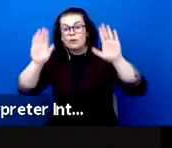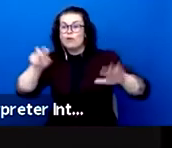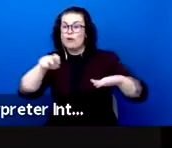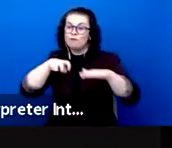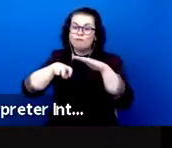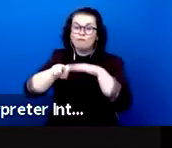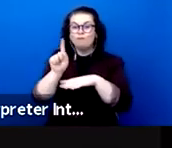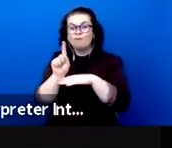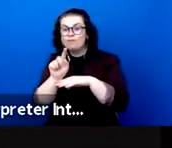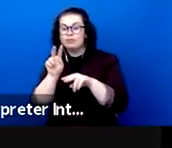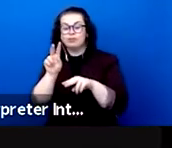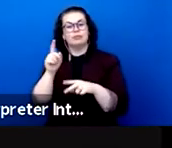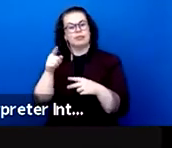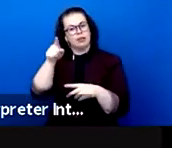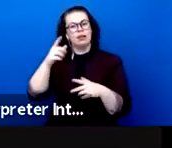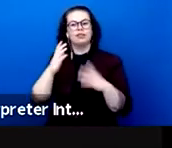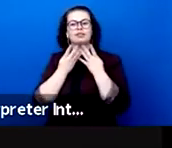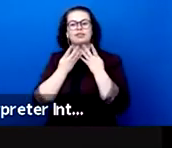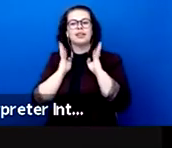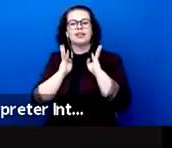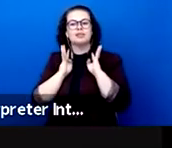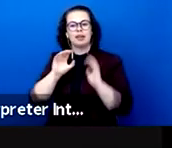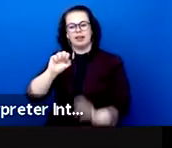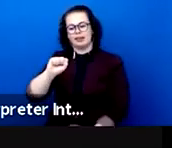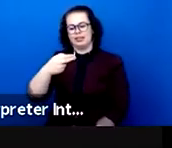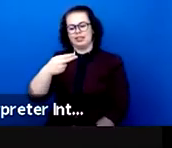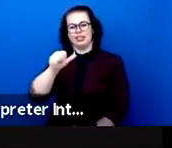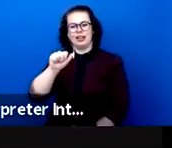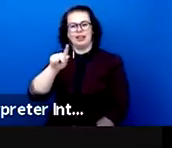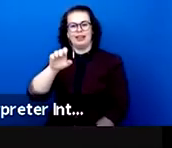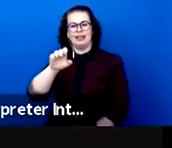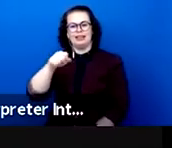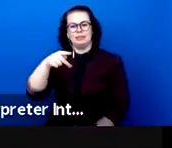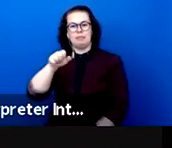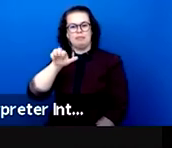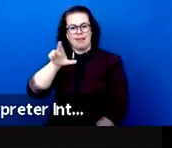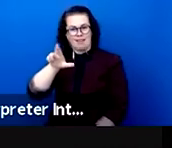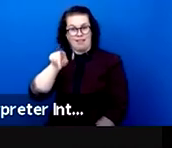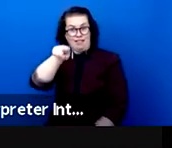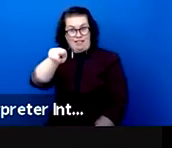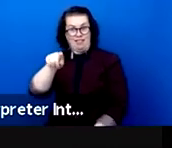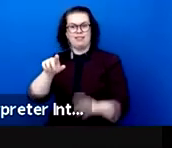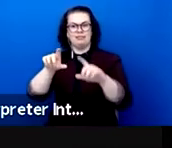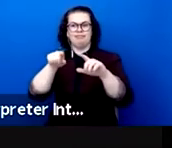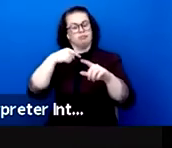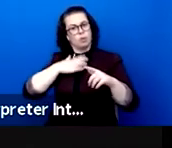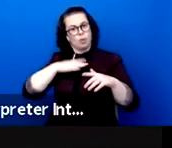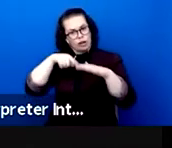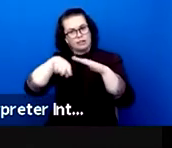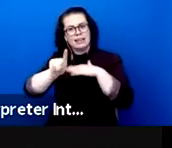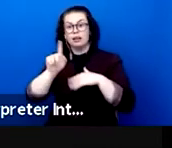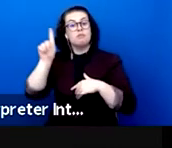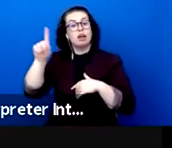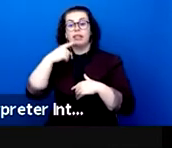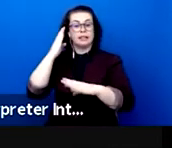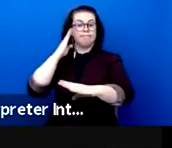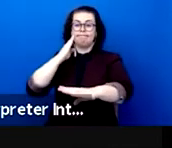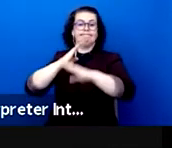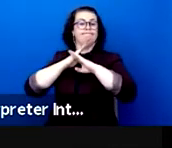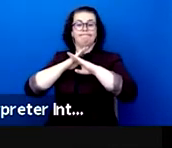by the Royal Shakespeare Company. Ironically a project is taking on a European dimension. In